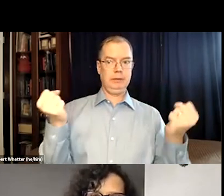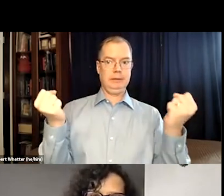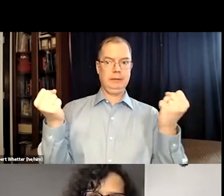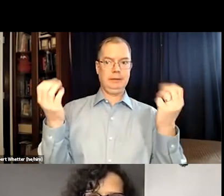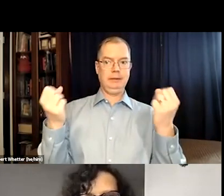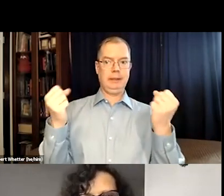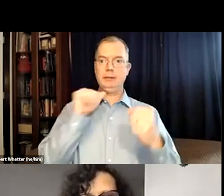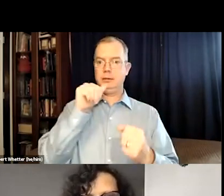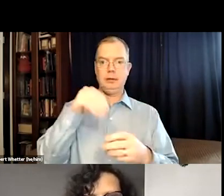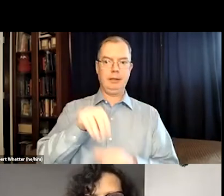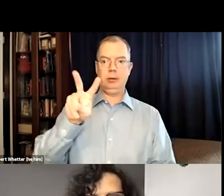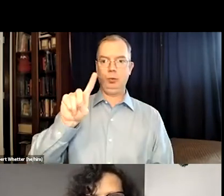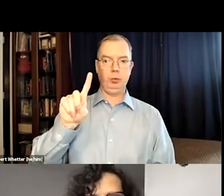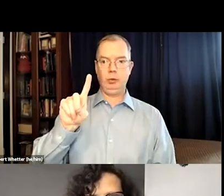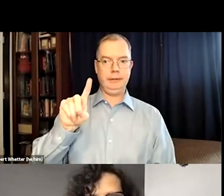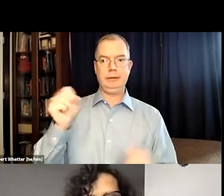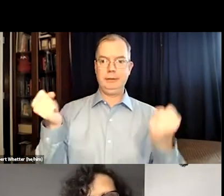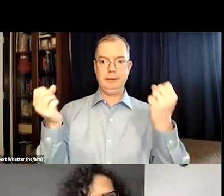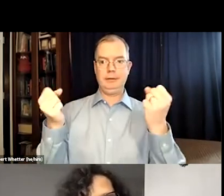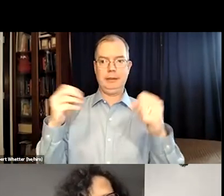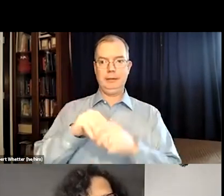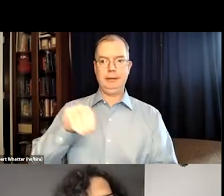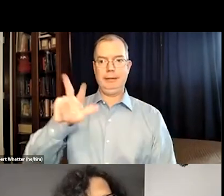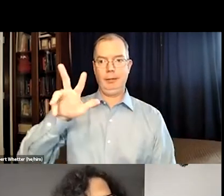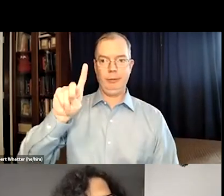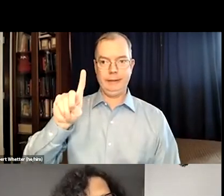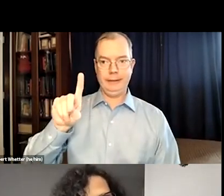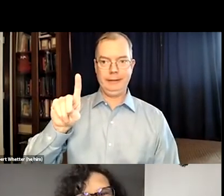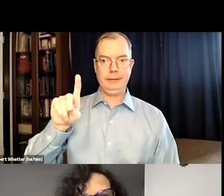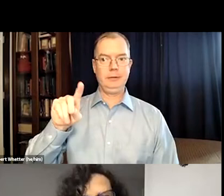interesting to deaf people because sign language is not in 2D.